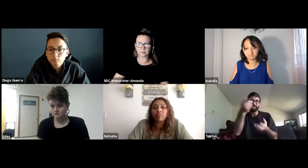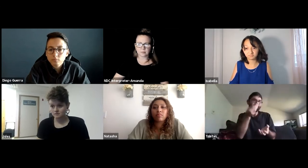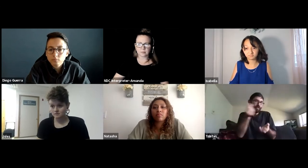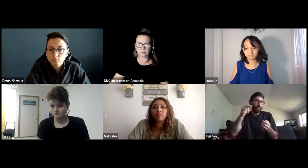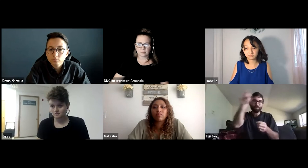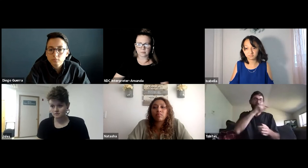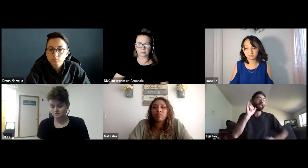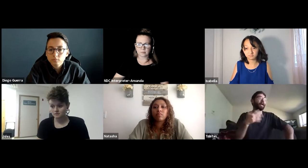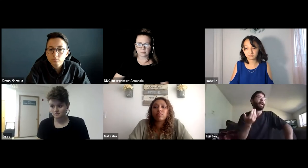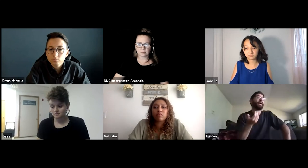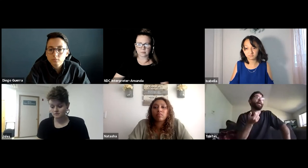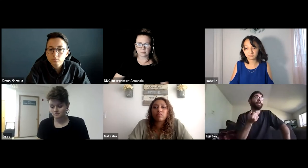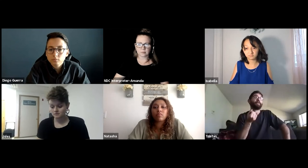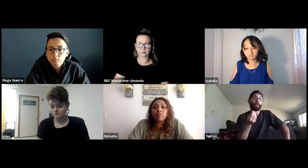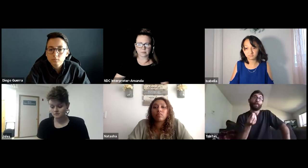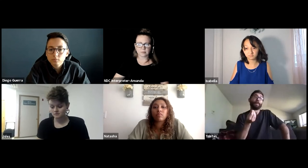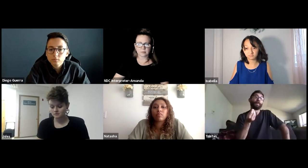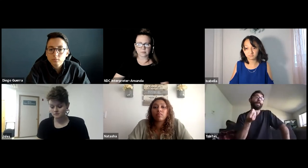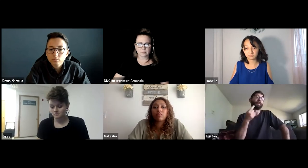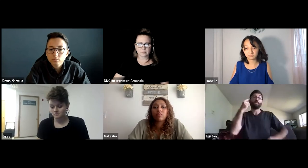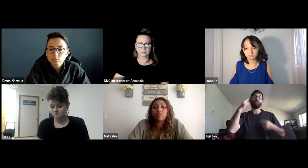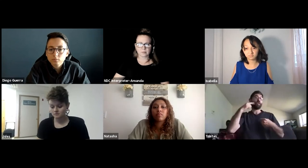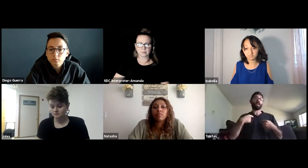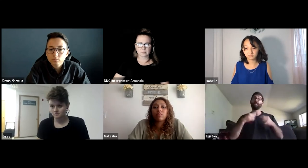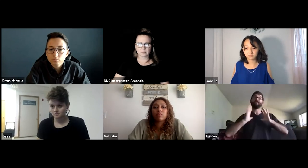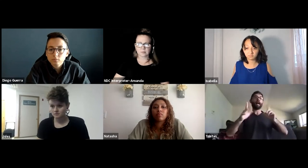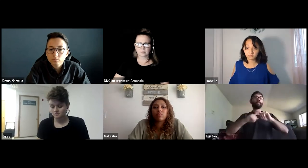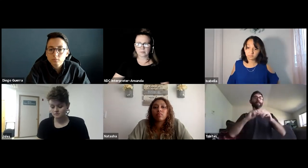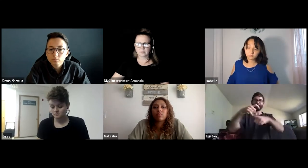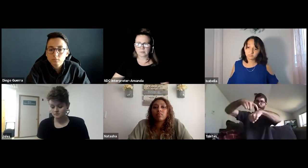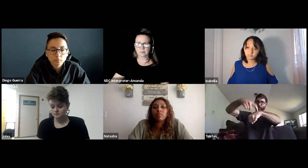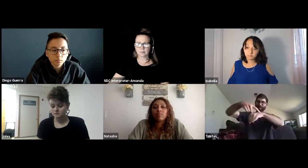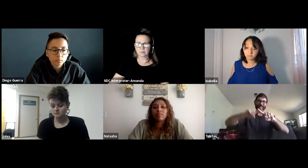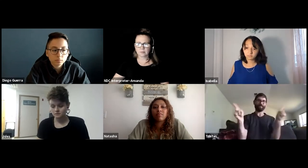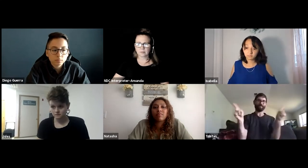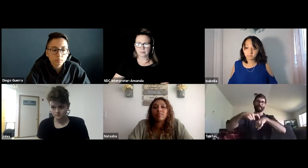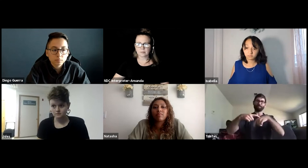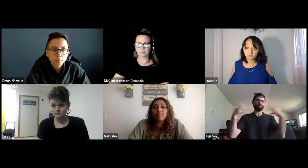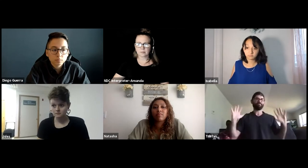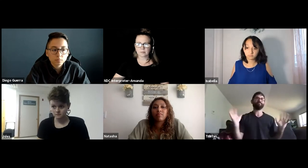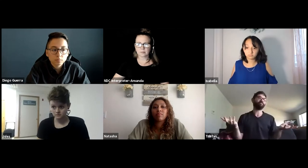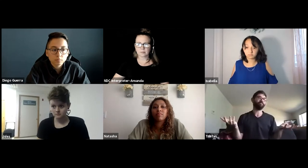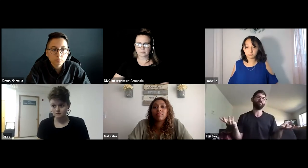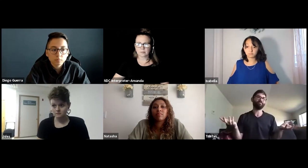their own schedule dealing with other students. But I did have access to the interpreter. And it was fine for me.